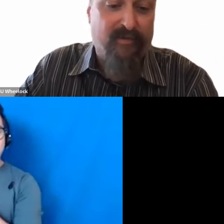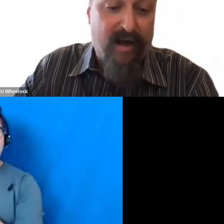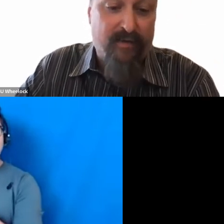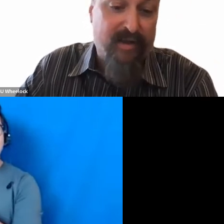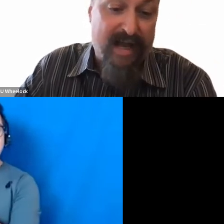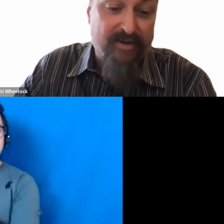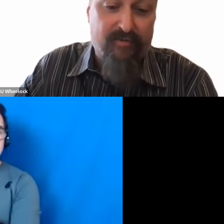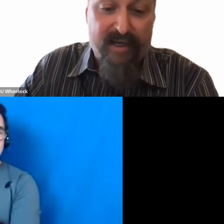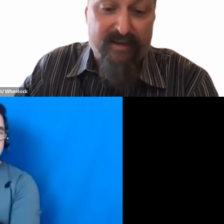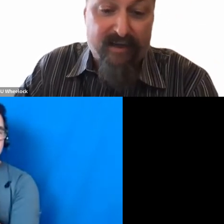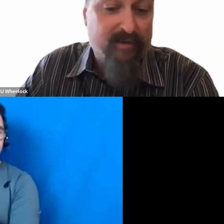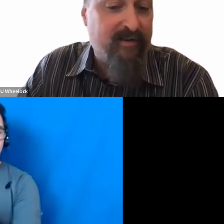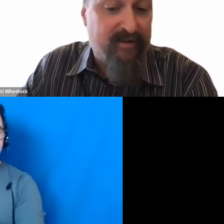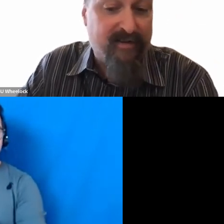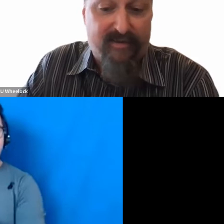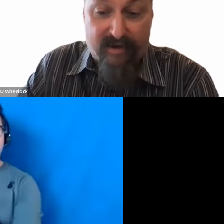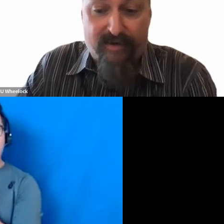provider with the National Reading Technical Assistance Center.